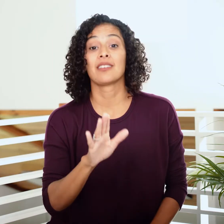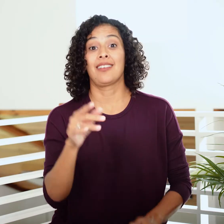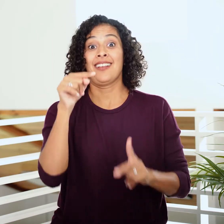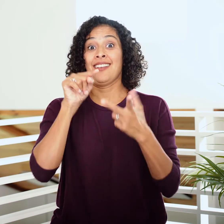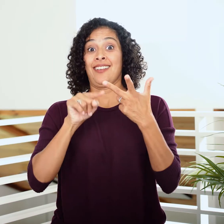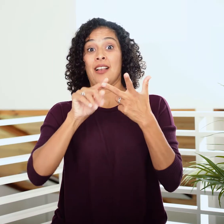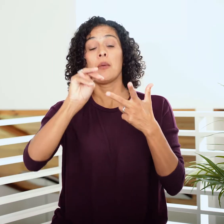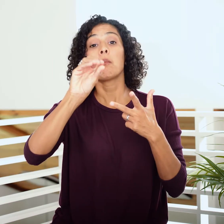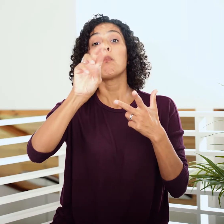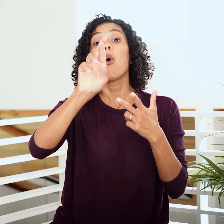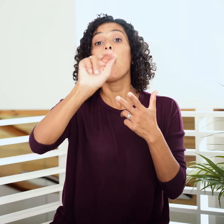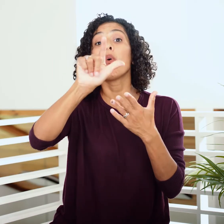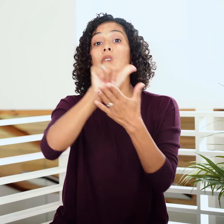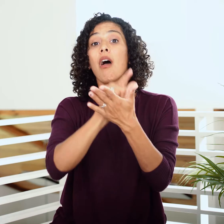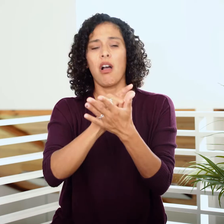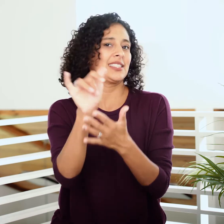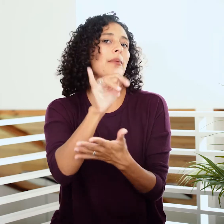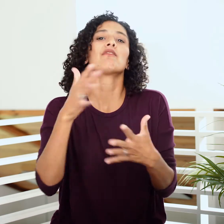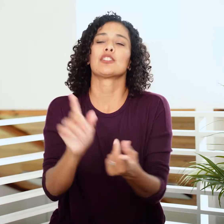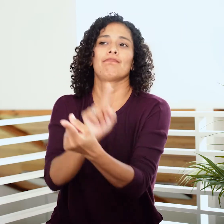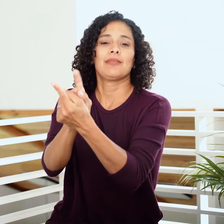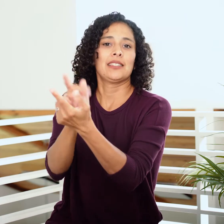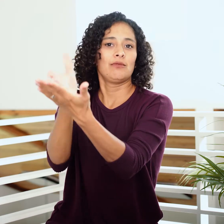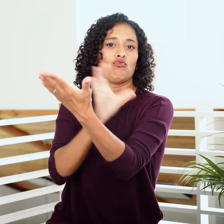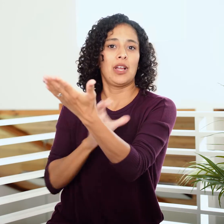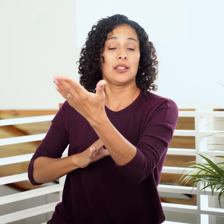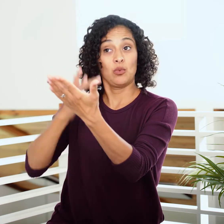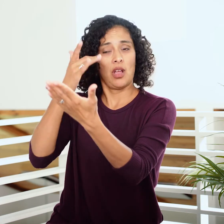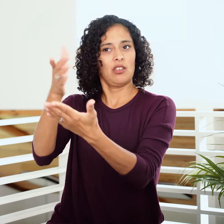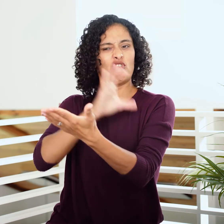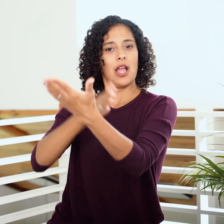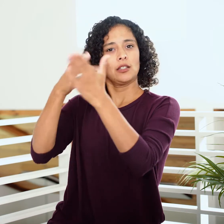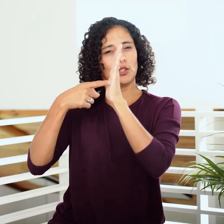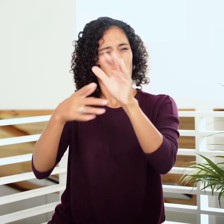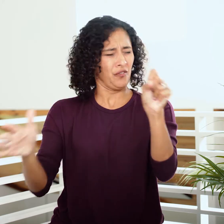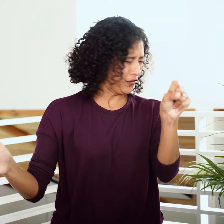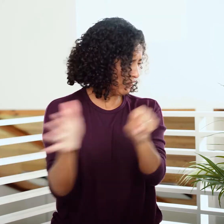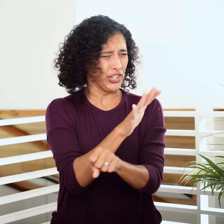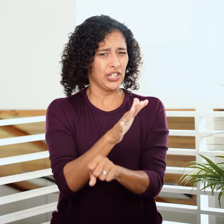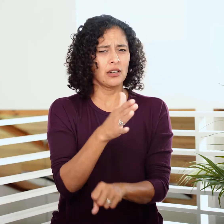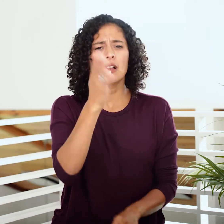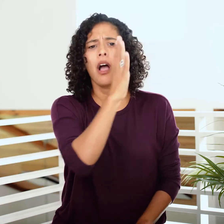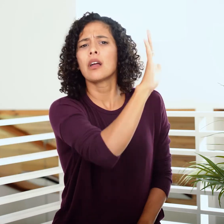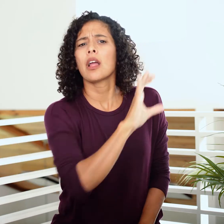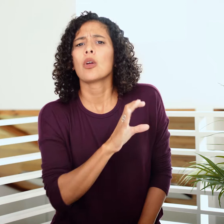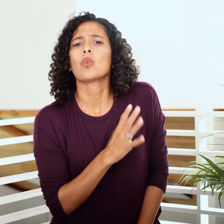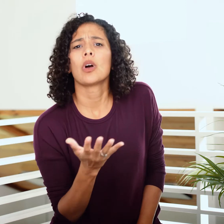While the moral laws were also fulfilled in Christ, they reflect God’s character,